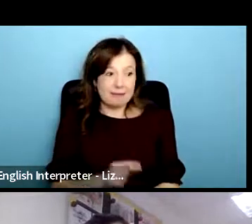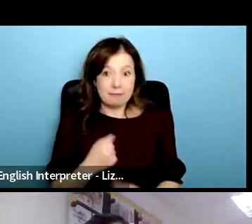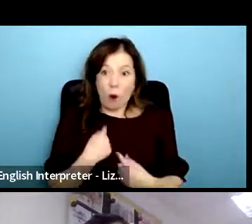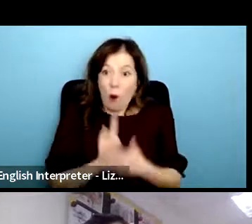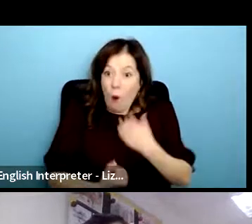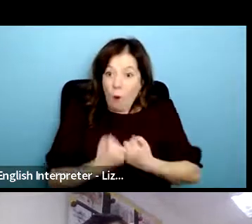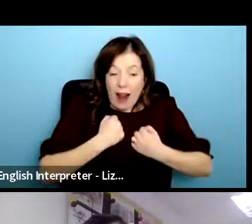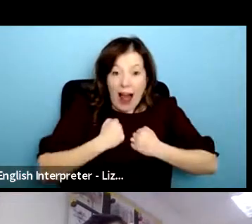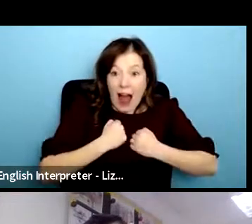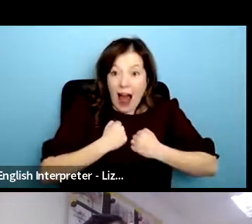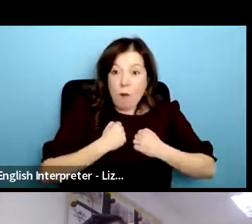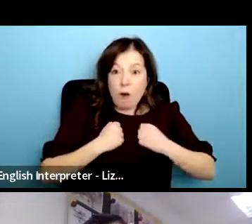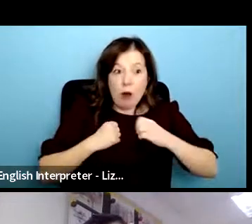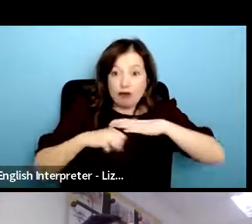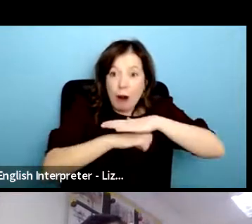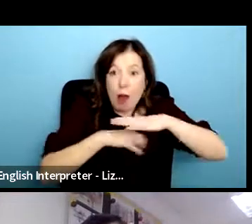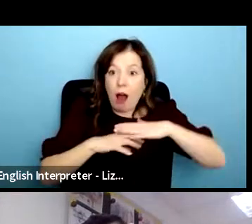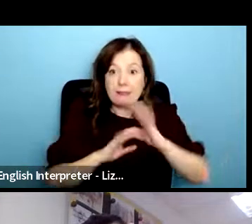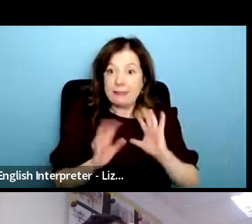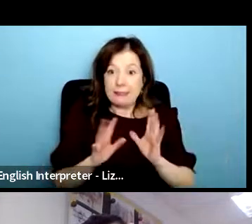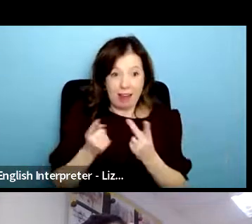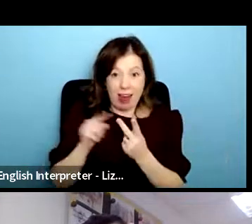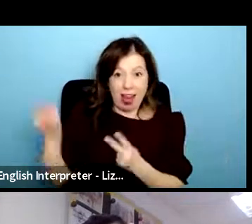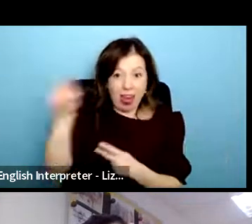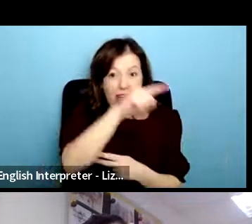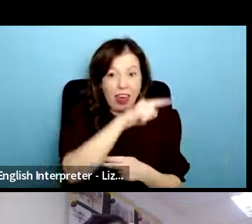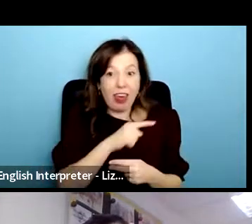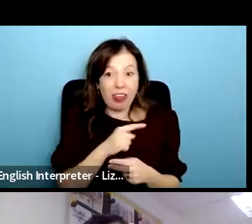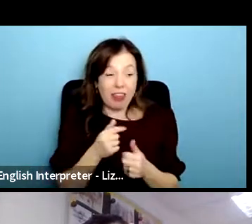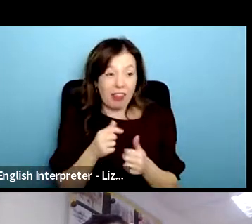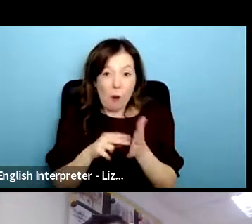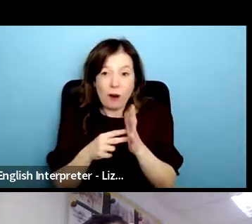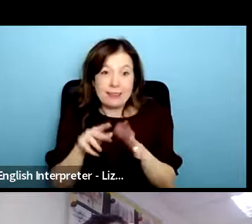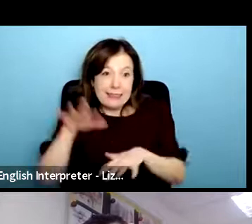that i connect with small organizations across the country doing doing similar kinds of work